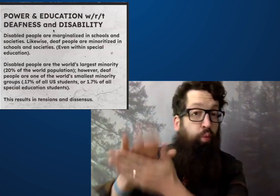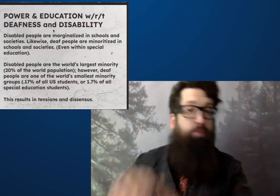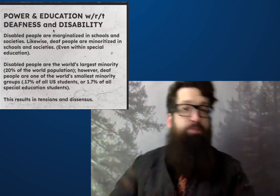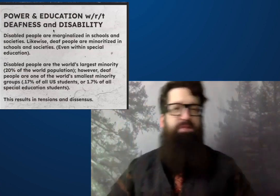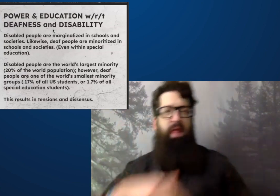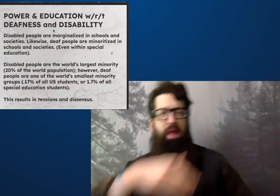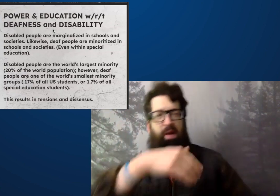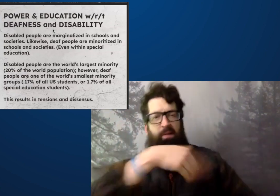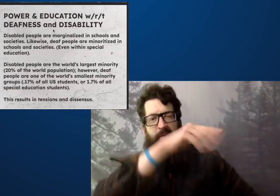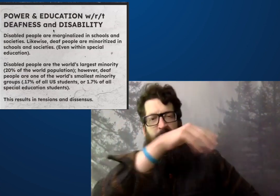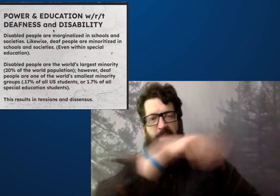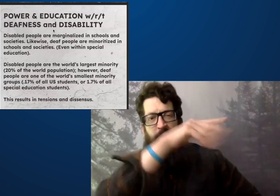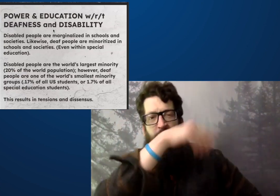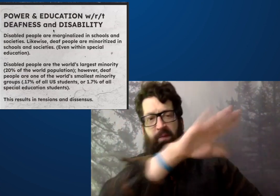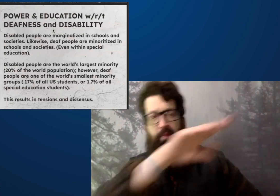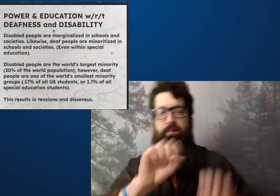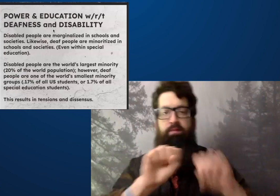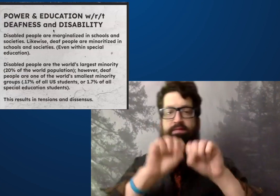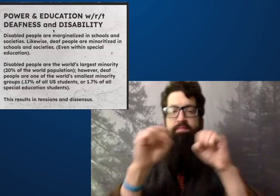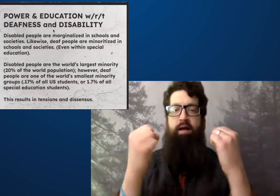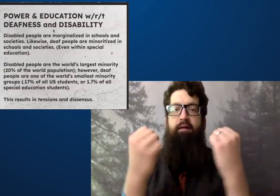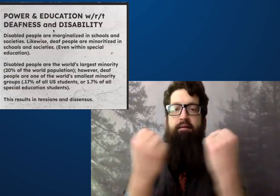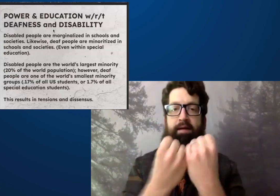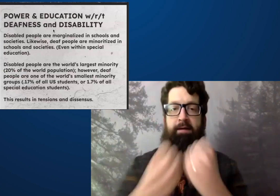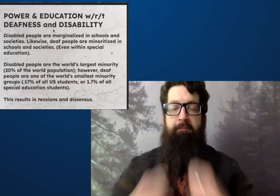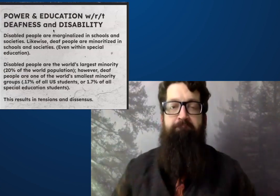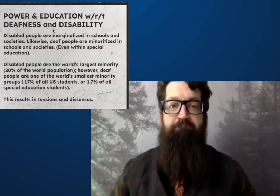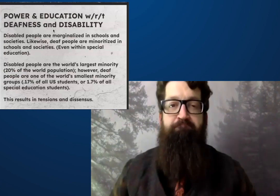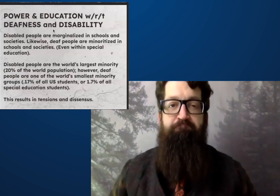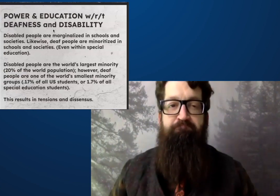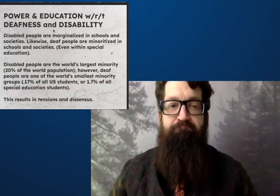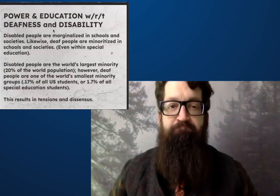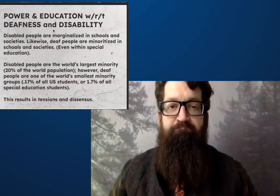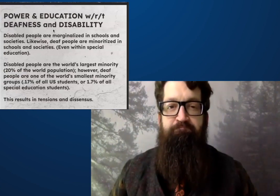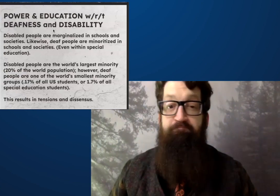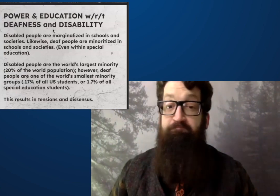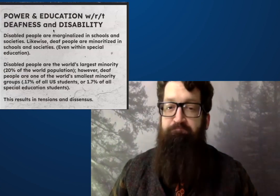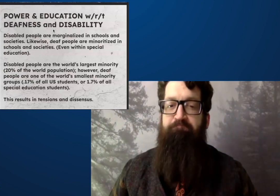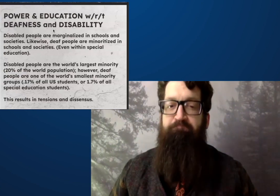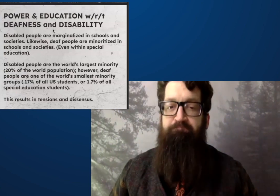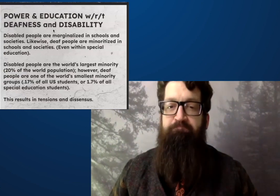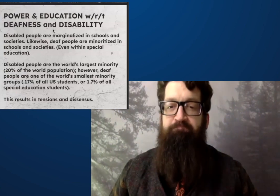continued to be marginalized in schools and societies.